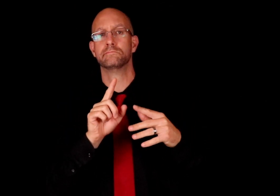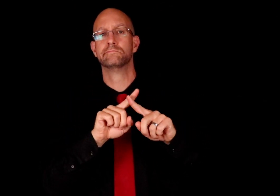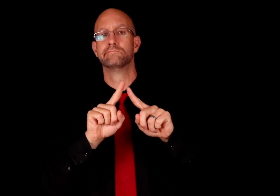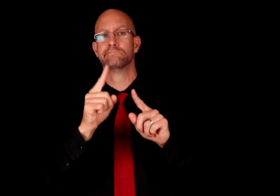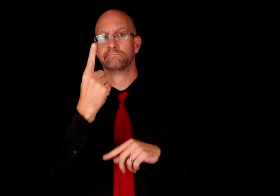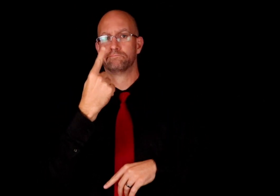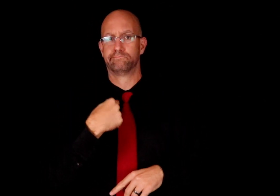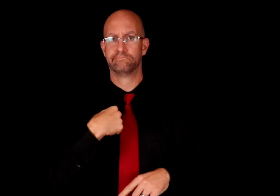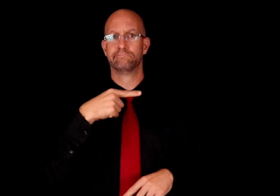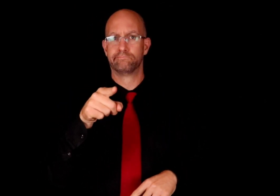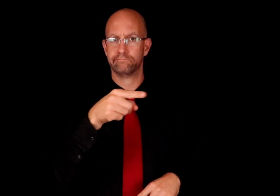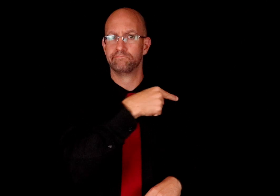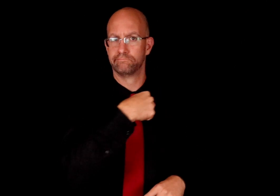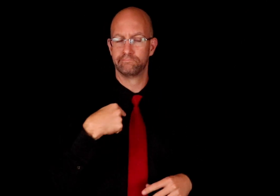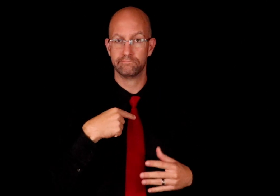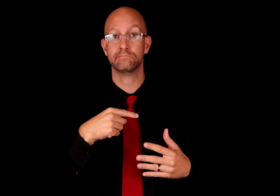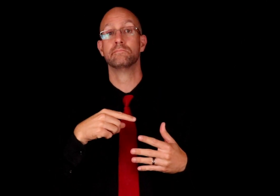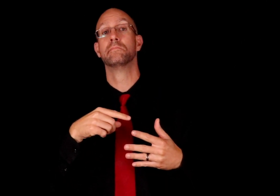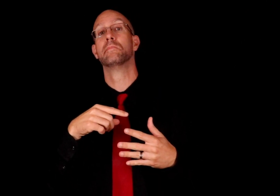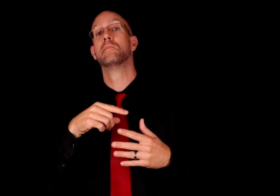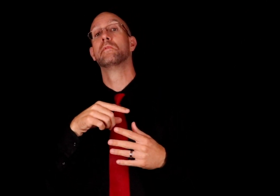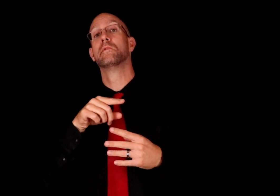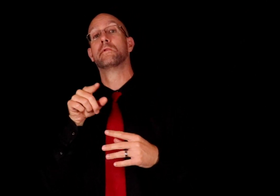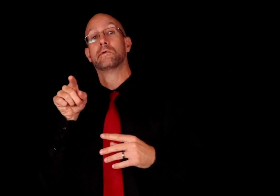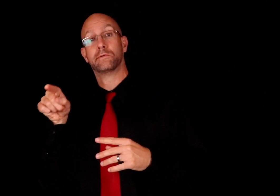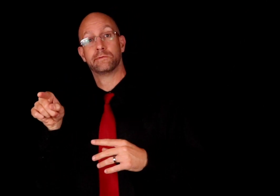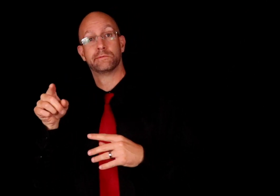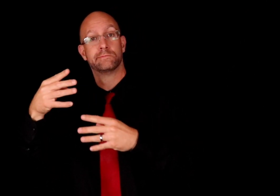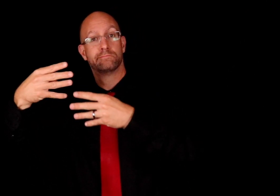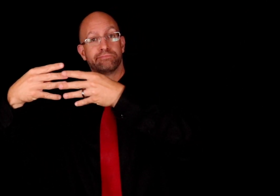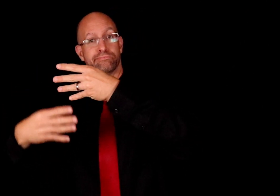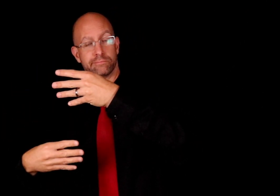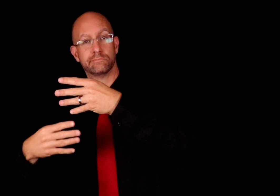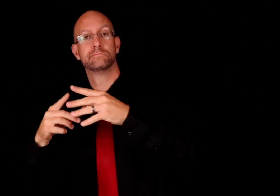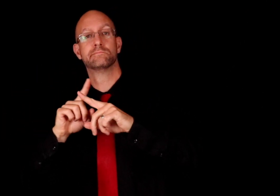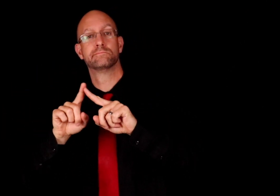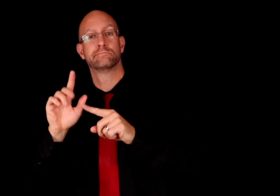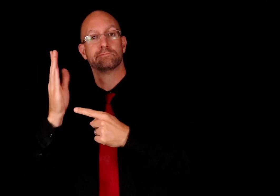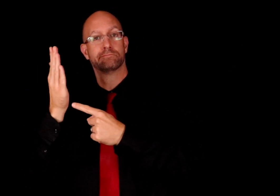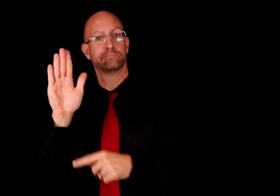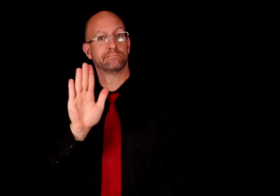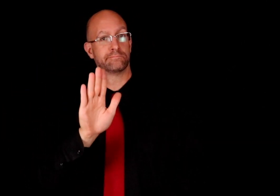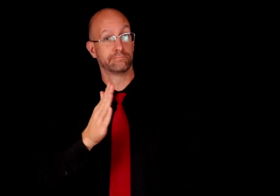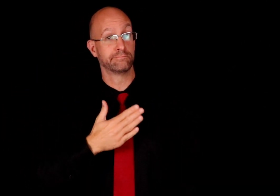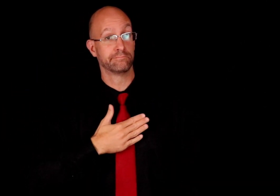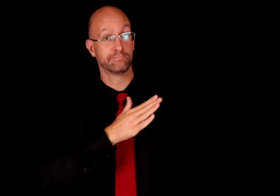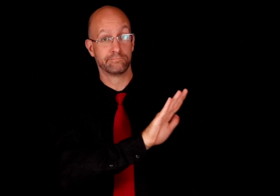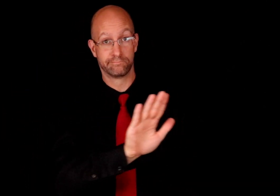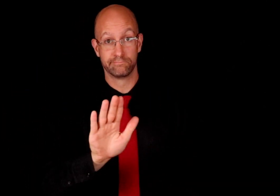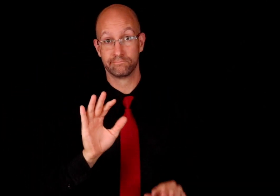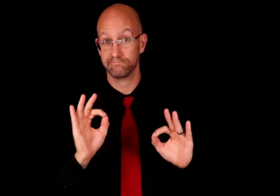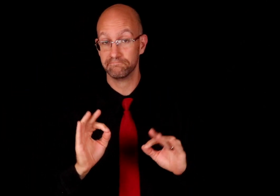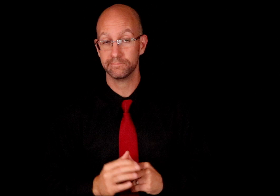Okay, now I am going to show you the list of 1-handshape personal pronouns, and the list of open-B handshape possessive pronouns.